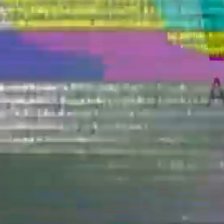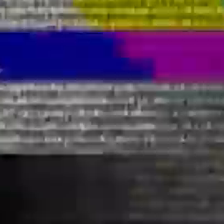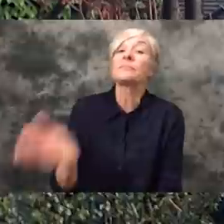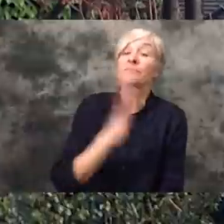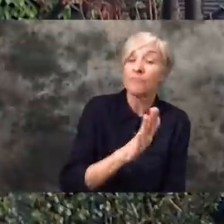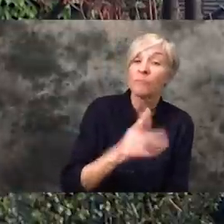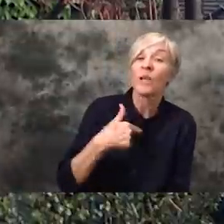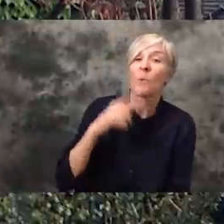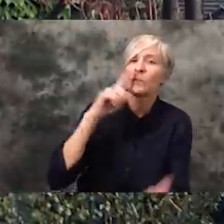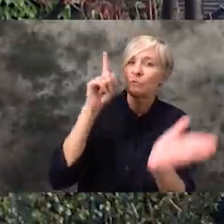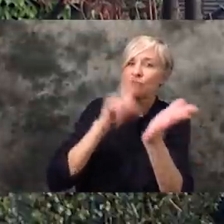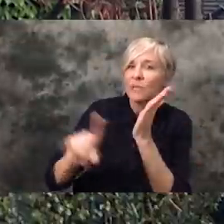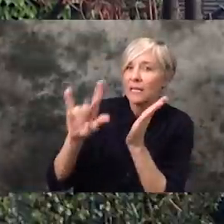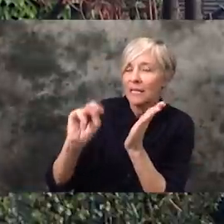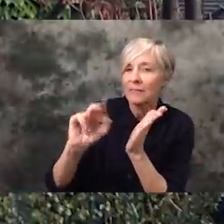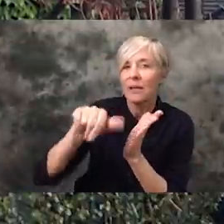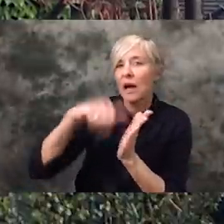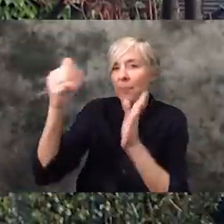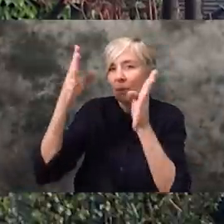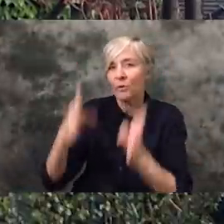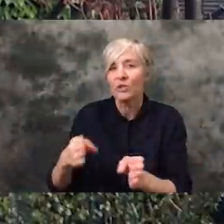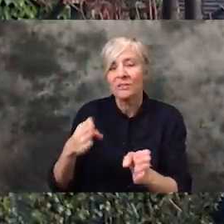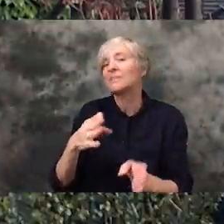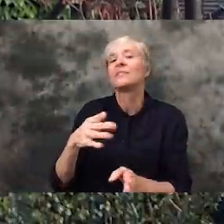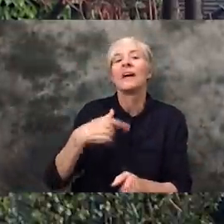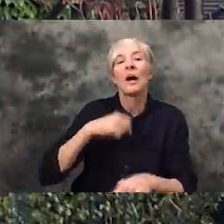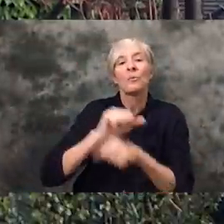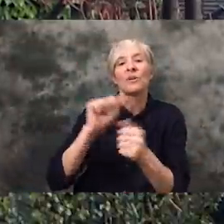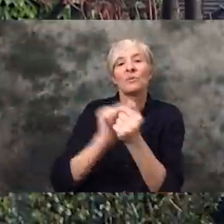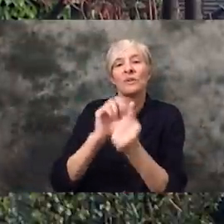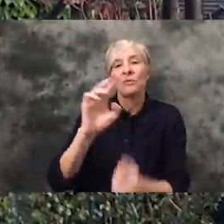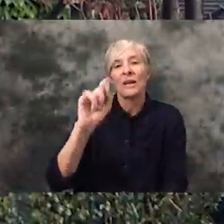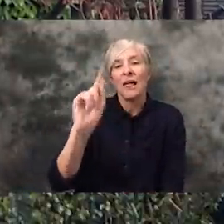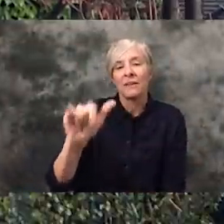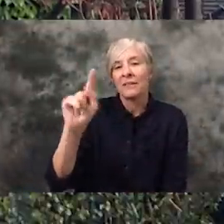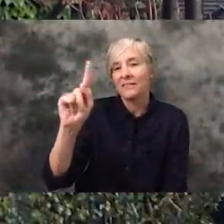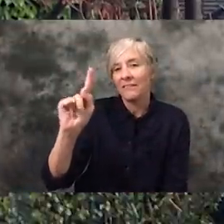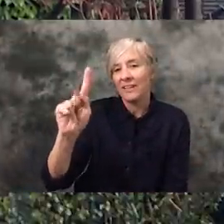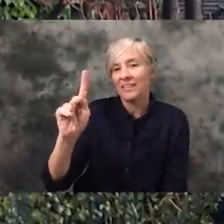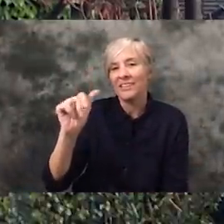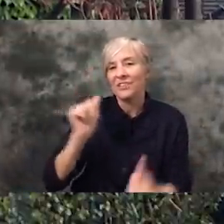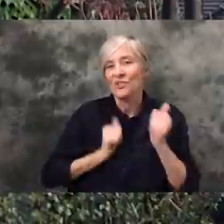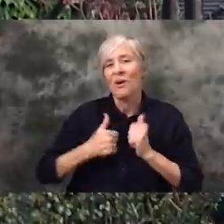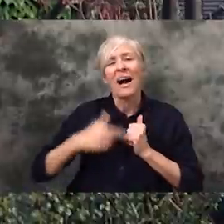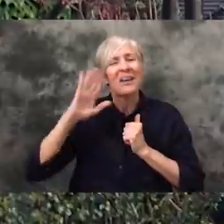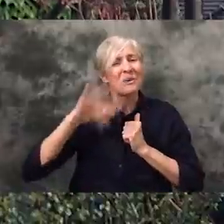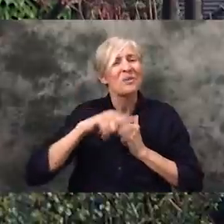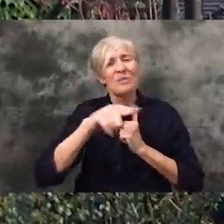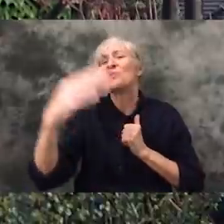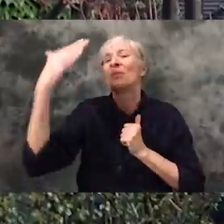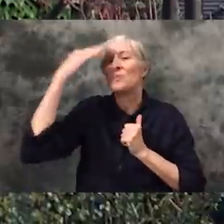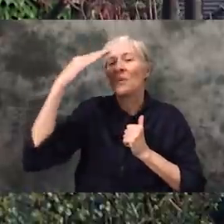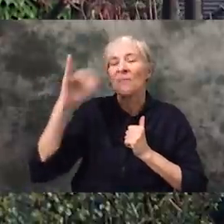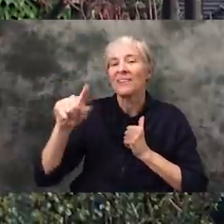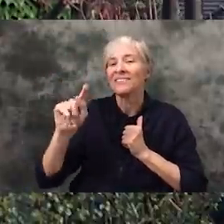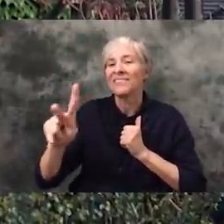I wanted to check-in with an amazing human being who I worked with on a reality television show that I'm sure you've probably all seen. So,